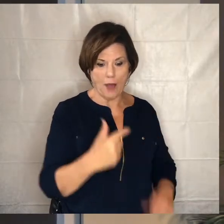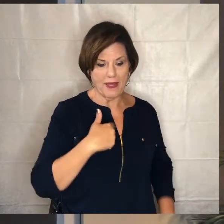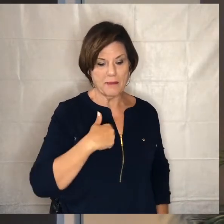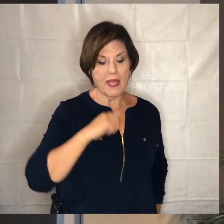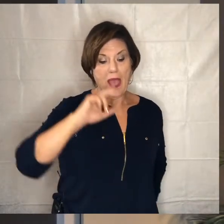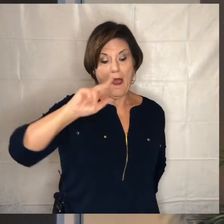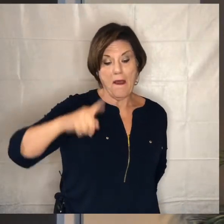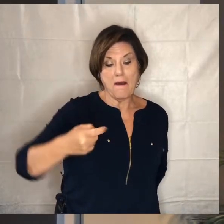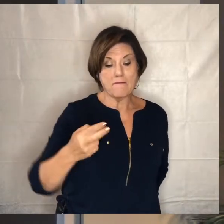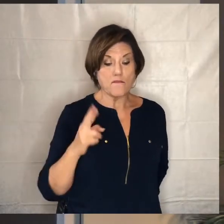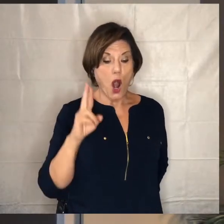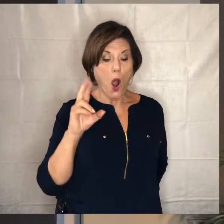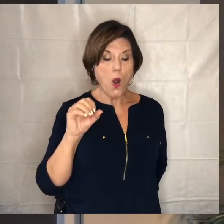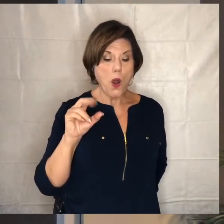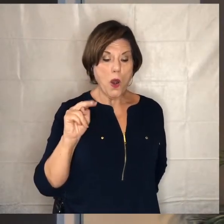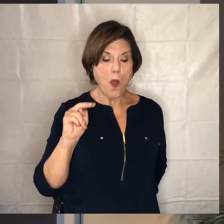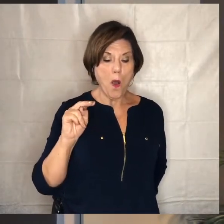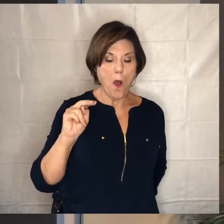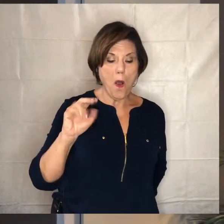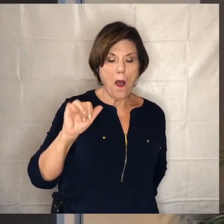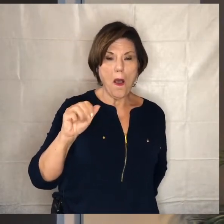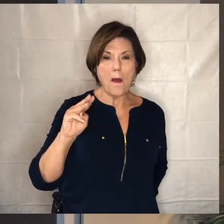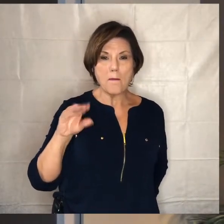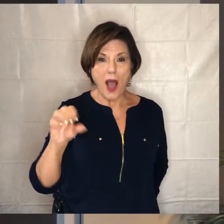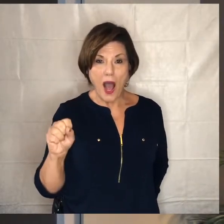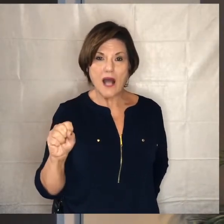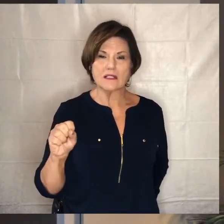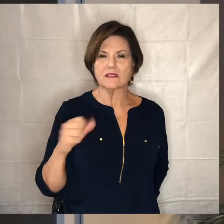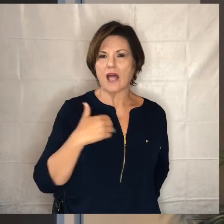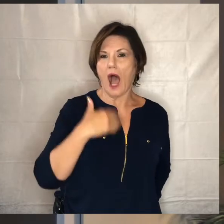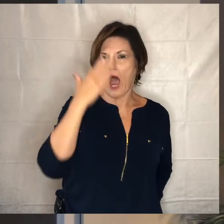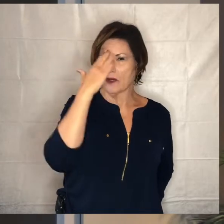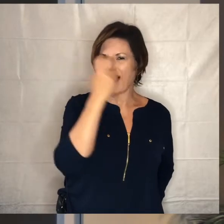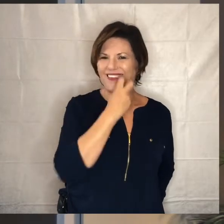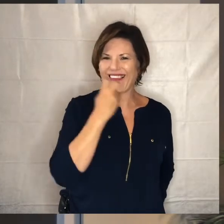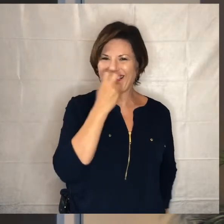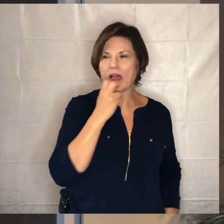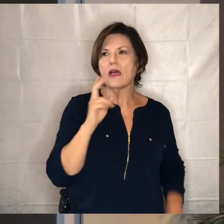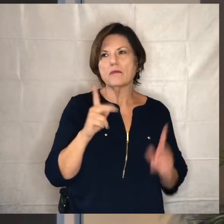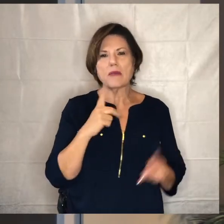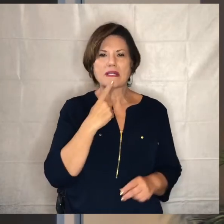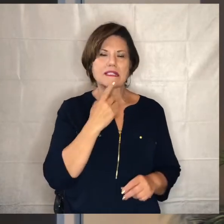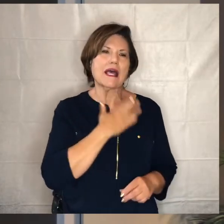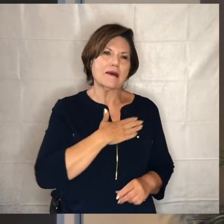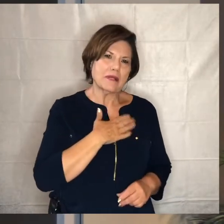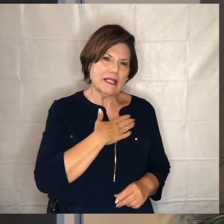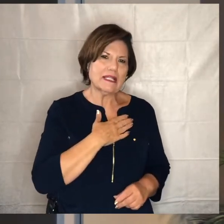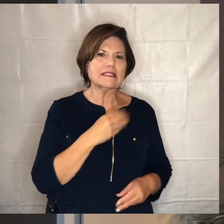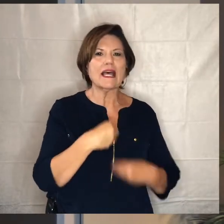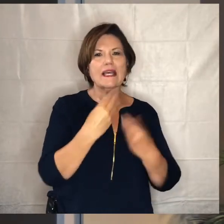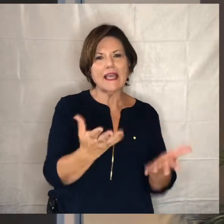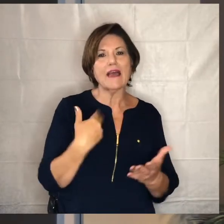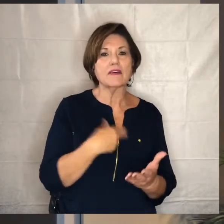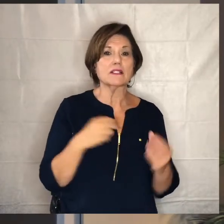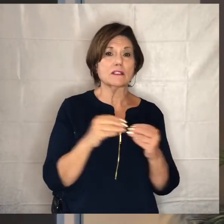the r in there fronamos um because y'all i know i've gotten lots of emails saying please bring us more greek uh to to the